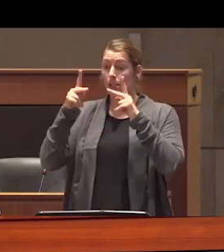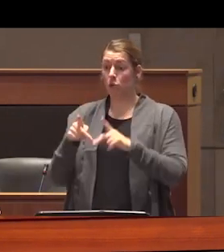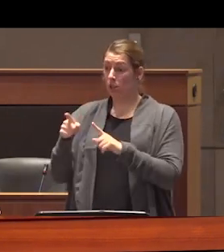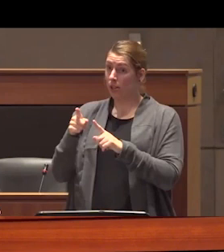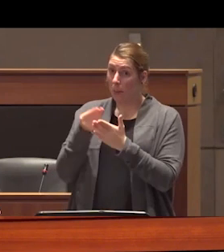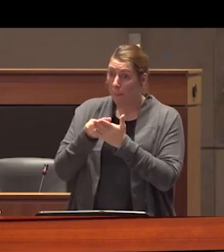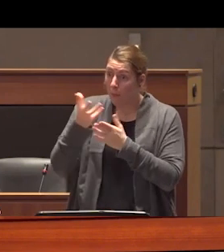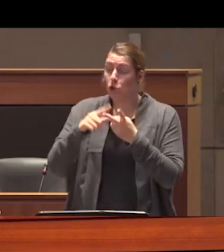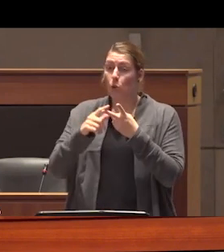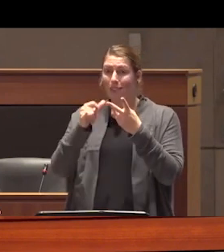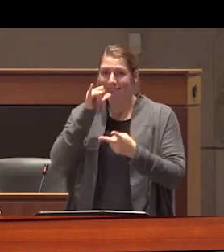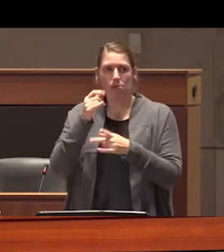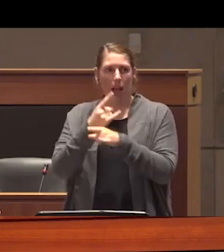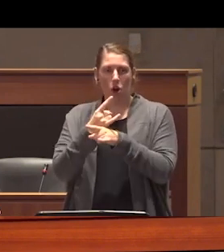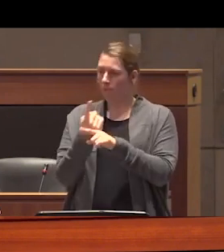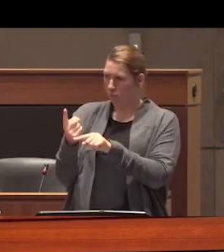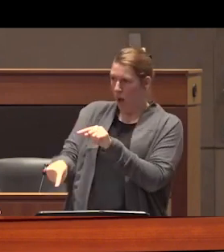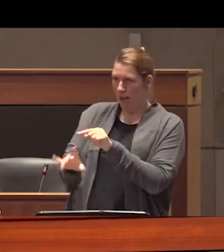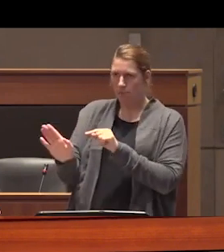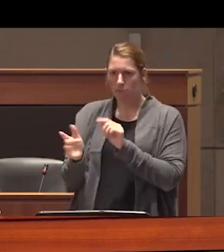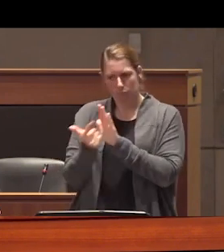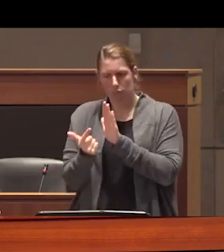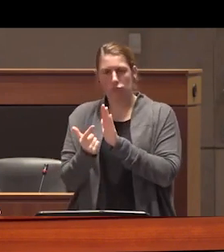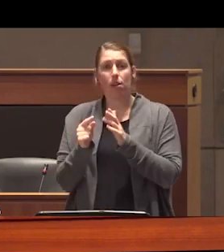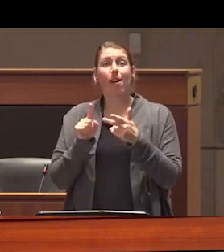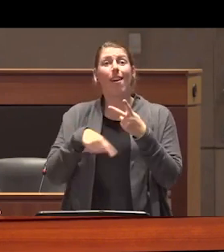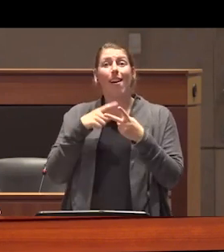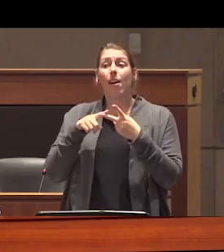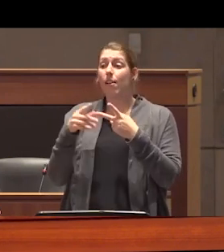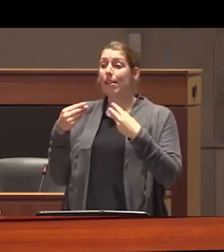alcohol or to enter a license establishment it was also a crime to sell liquor to an